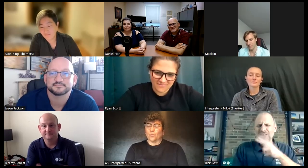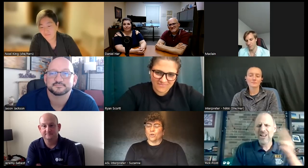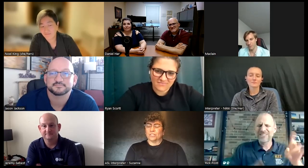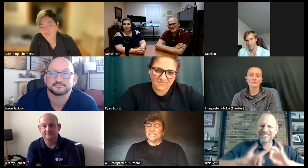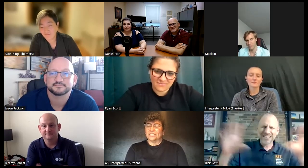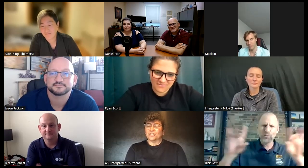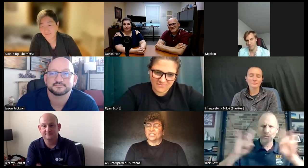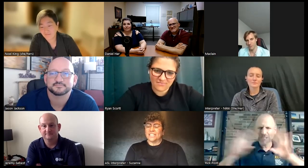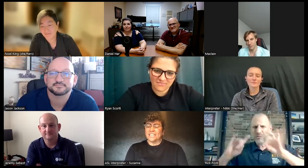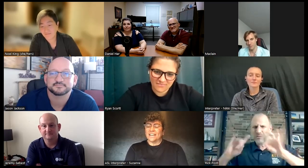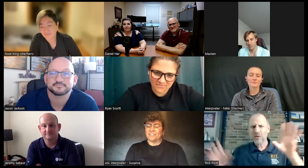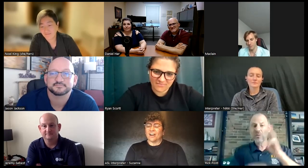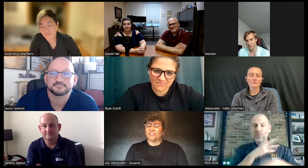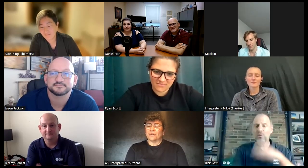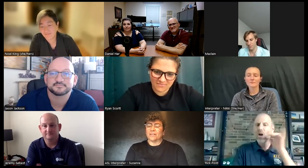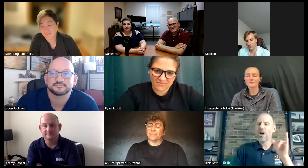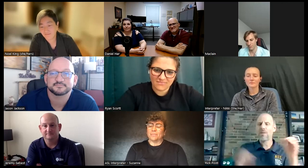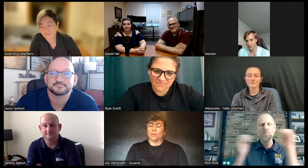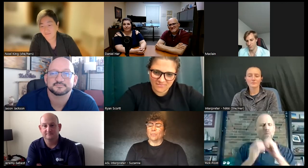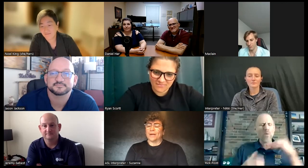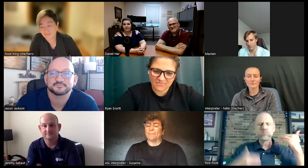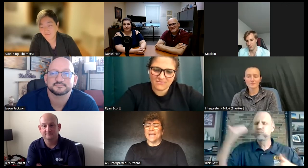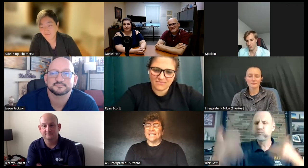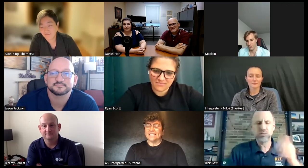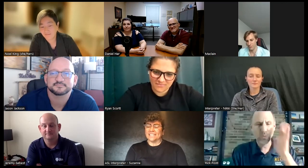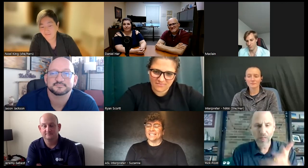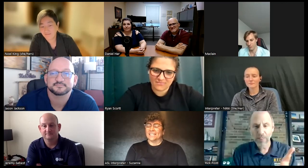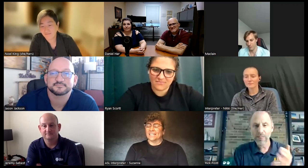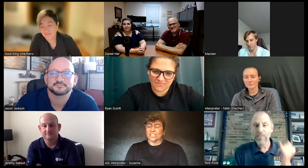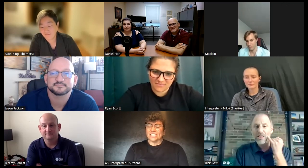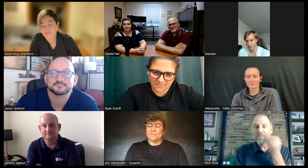the world needs to see deaf and hard of hearing people be amazing just keep